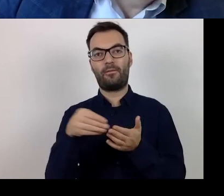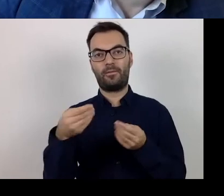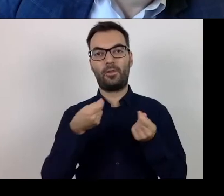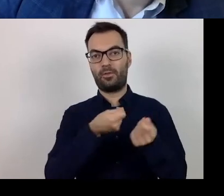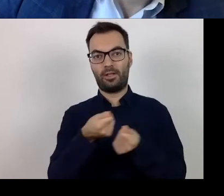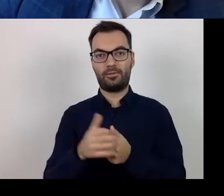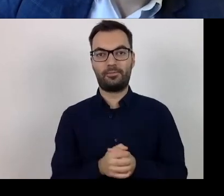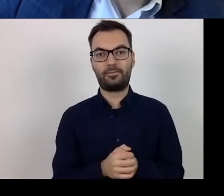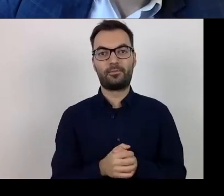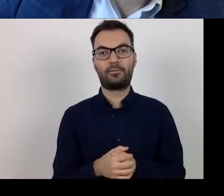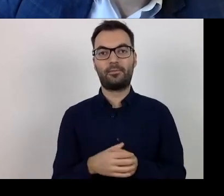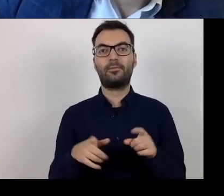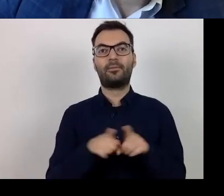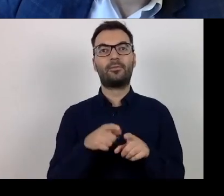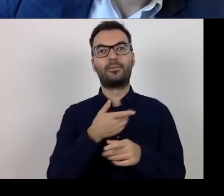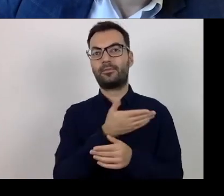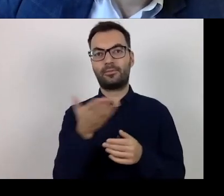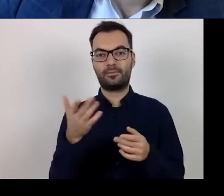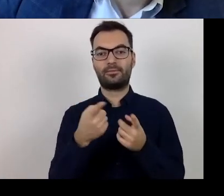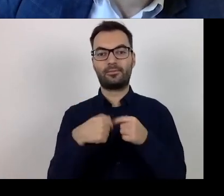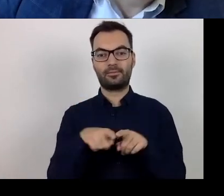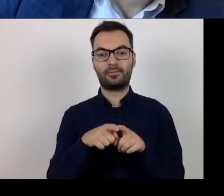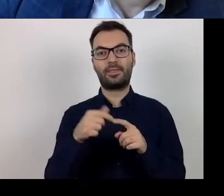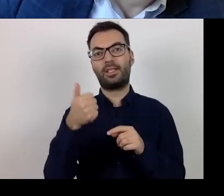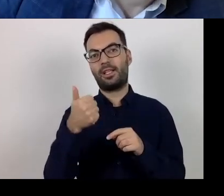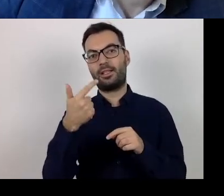It's like when you implement one or two projects,